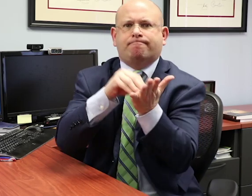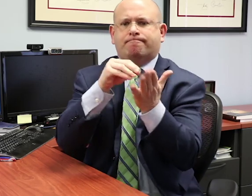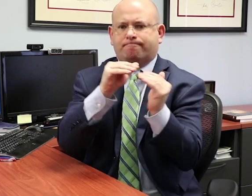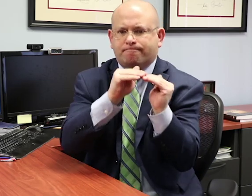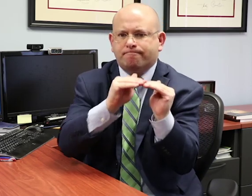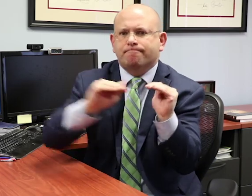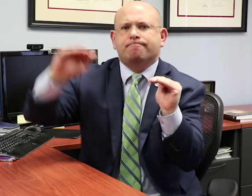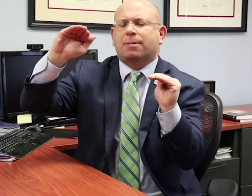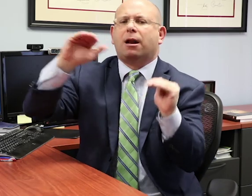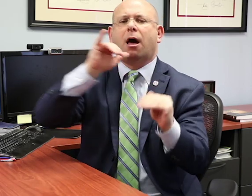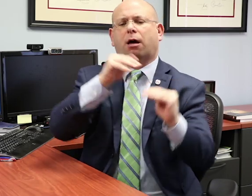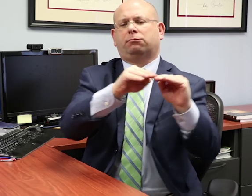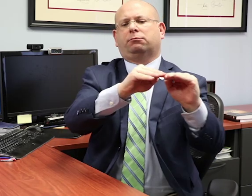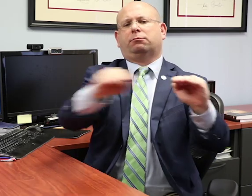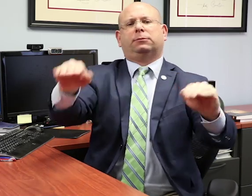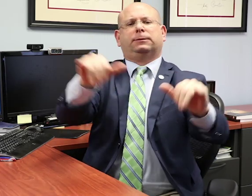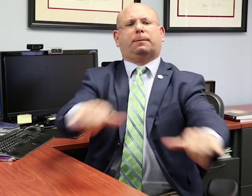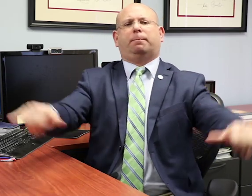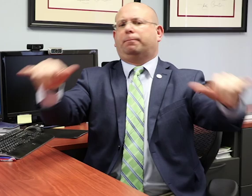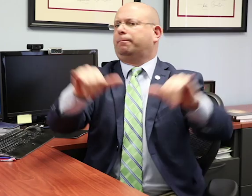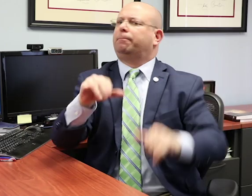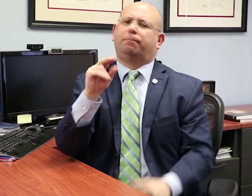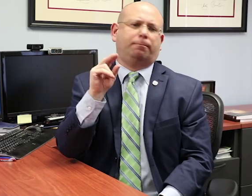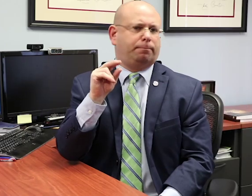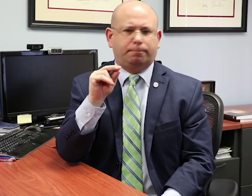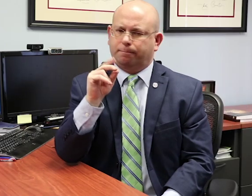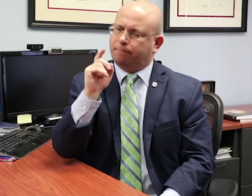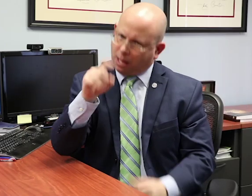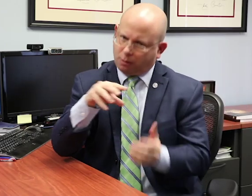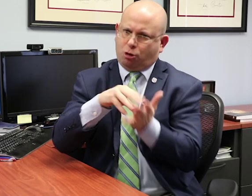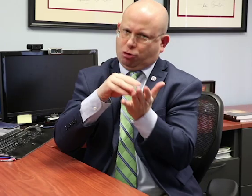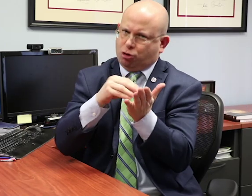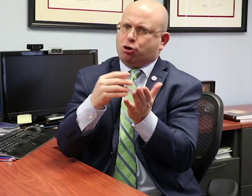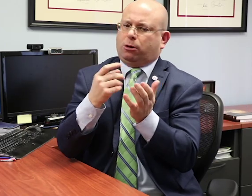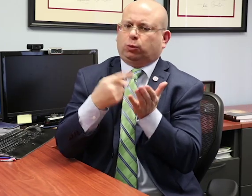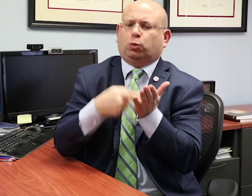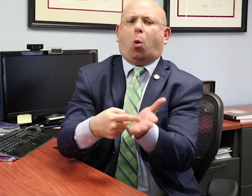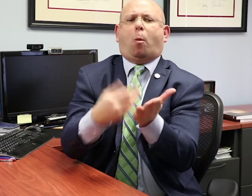to make progress appropriate in light of the child's circumstances" and give every child